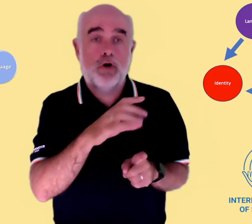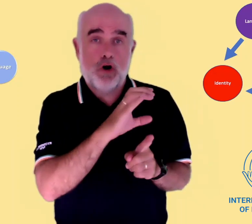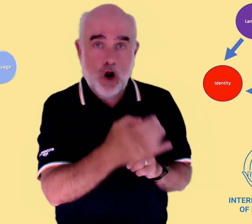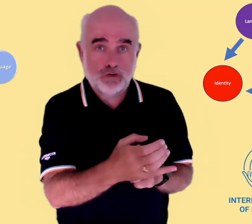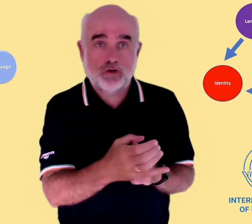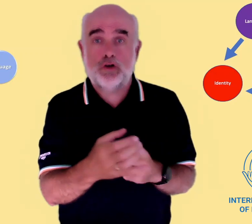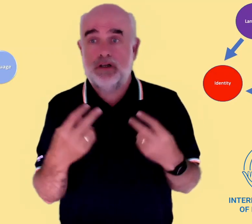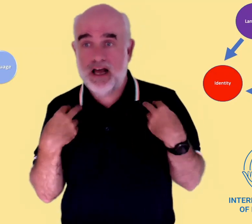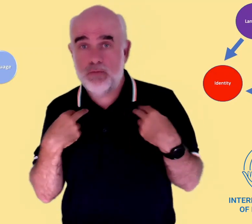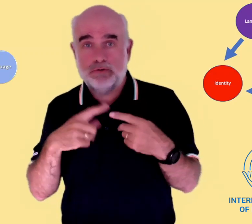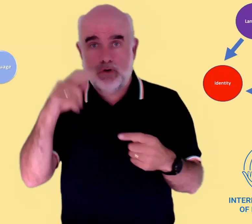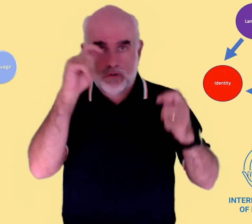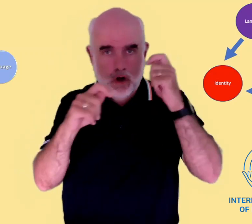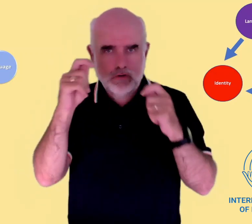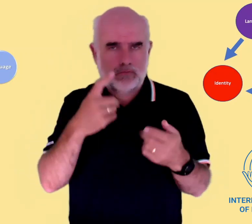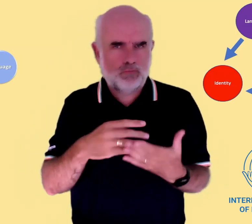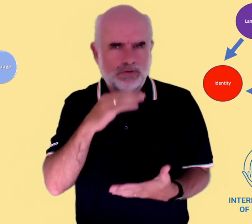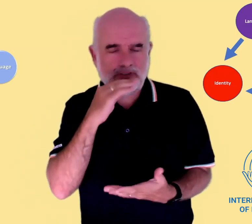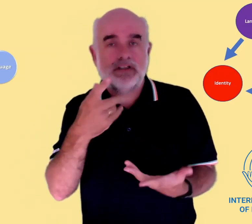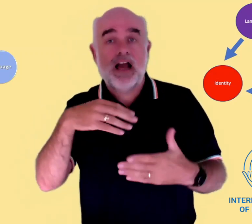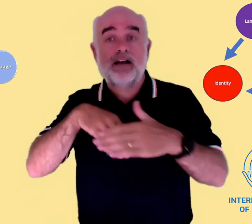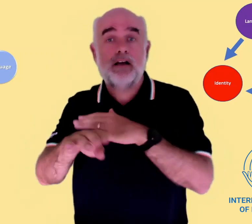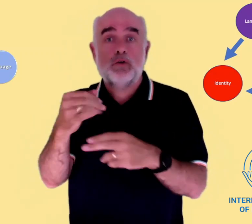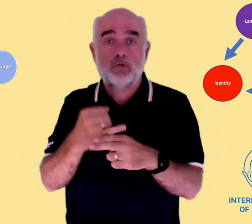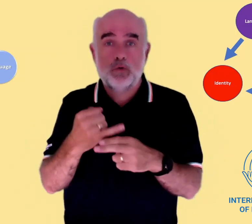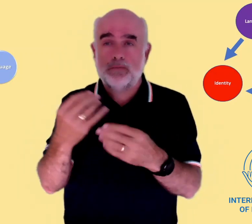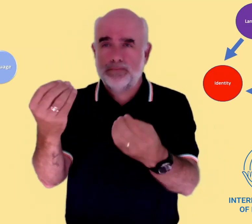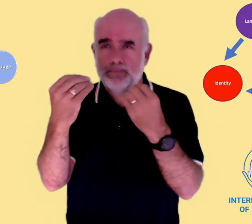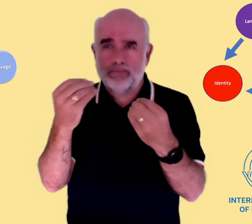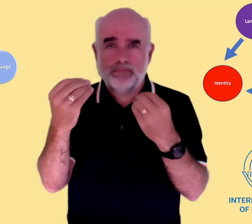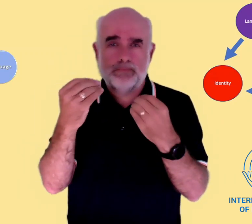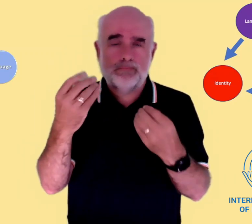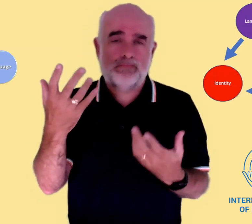Culture, language and ways of thinking are also related. When we Deaf people have gone into